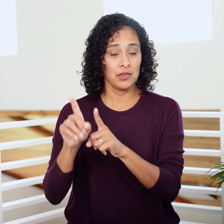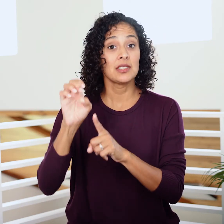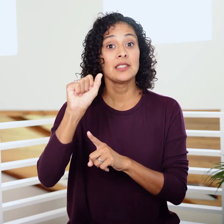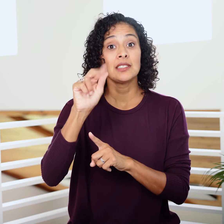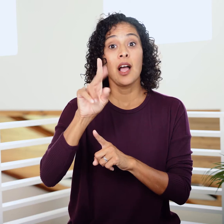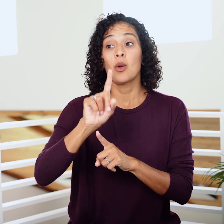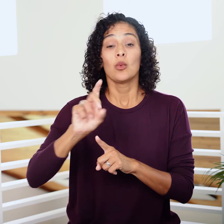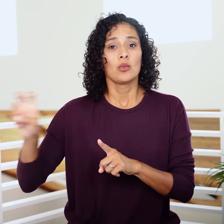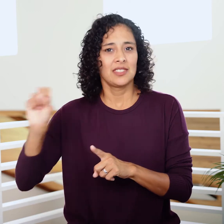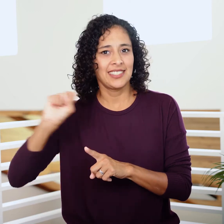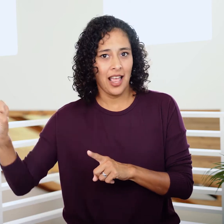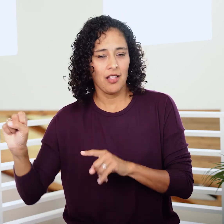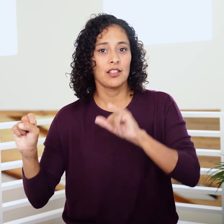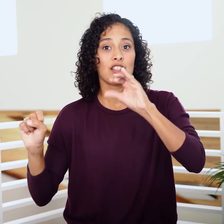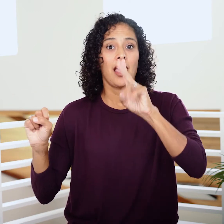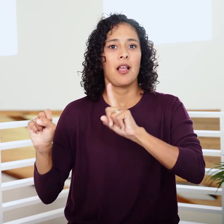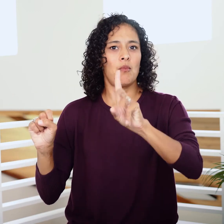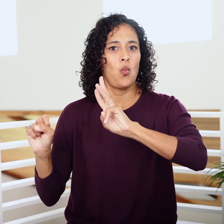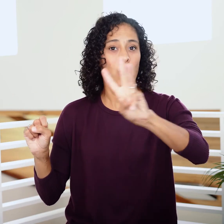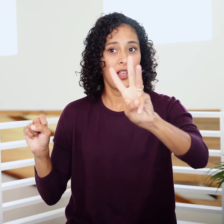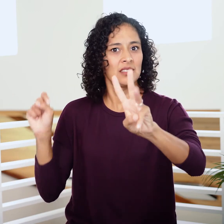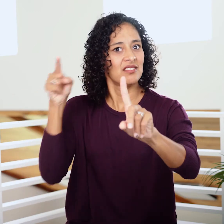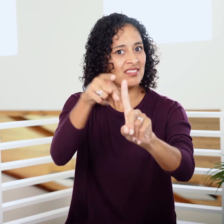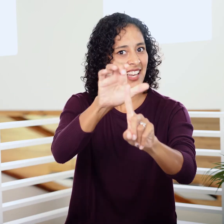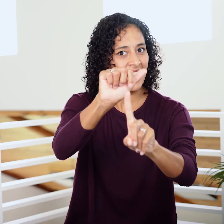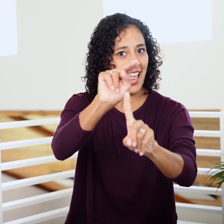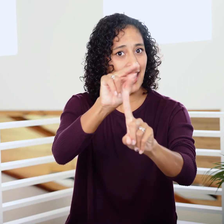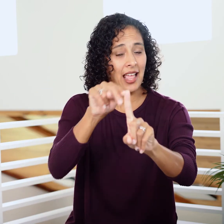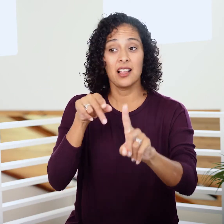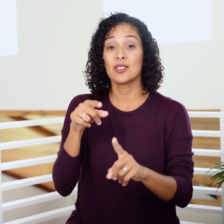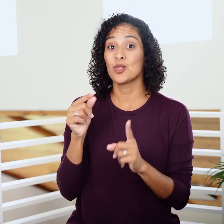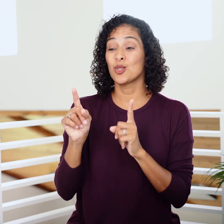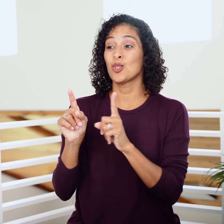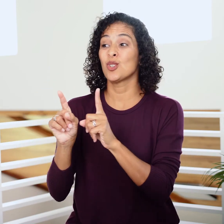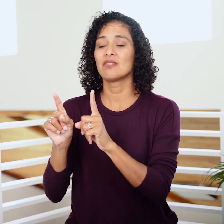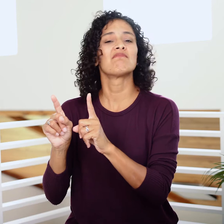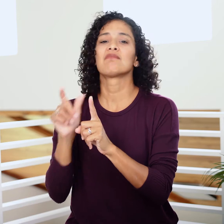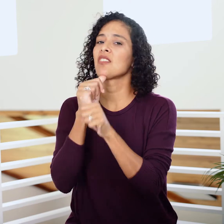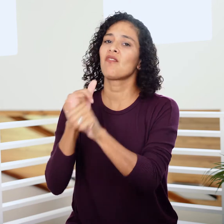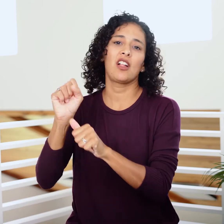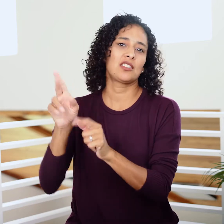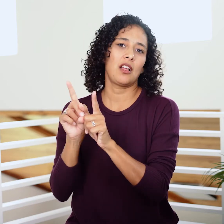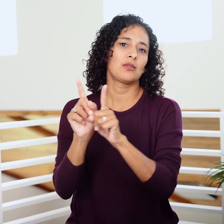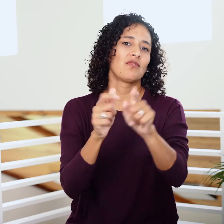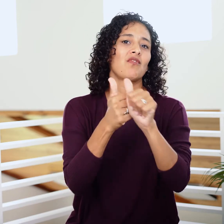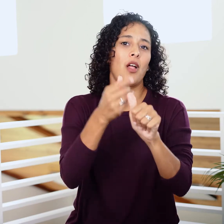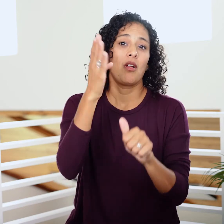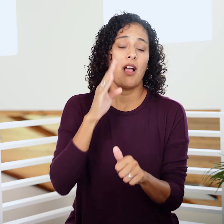Esau goes south, and Jacob goes west, toward Canaan. He follows God, not Esau.